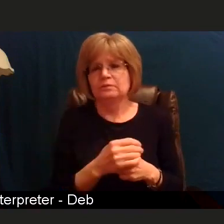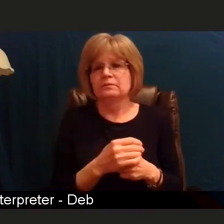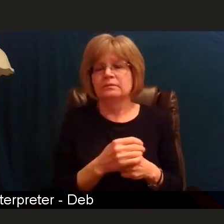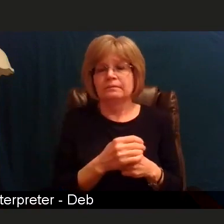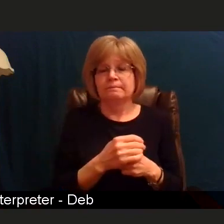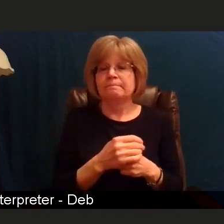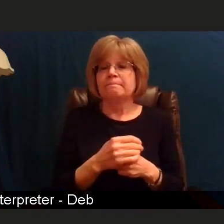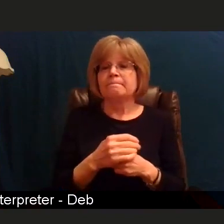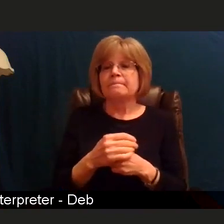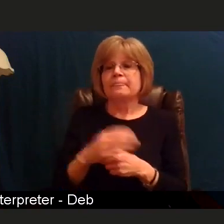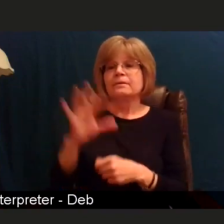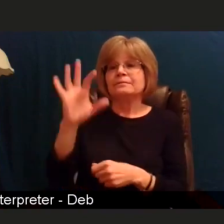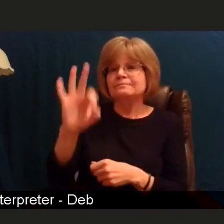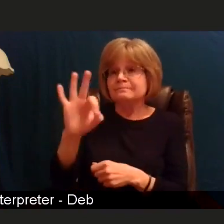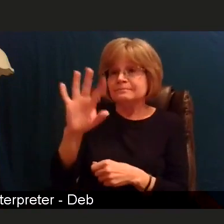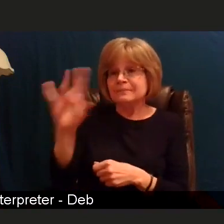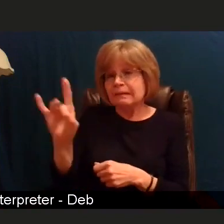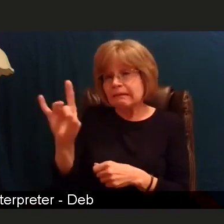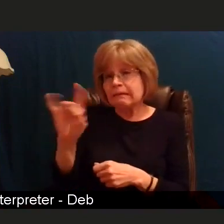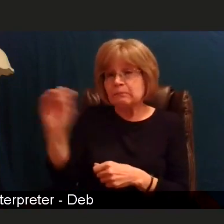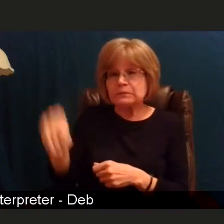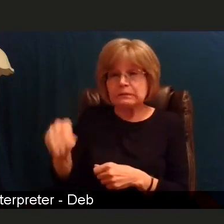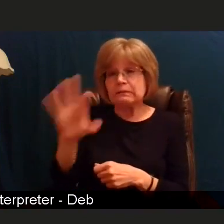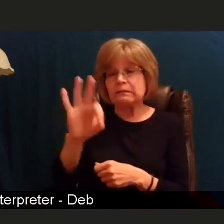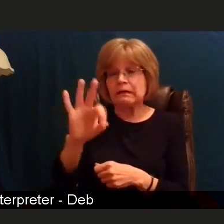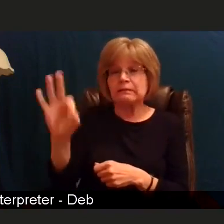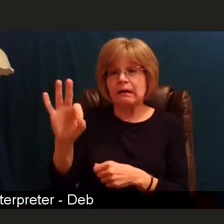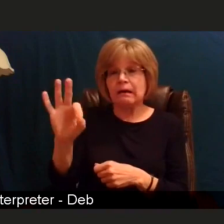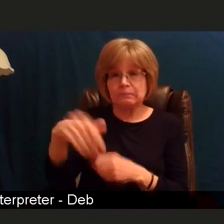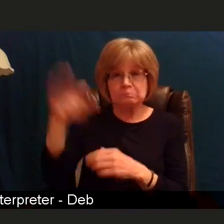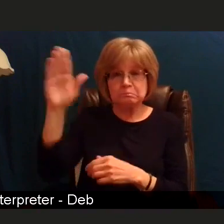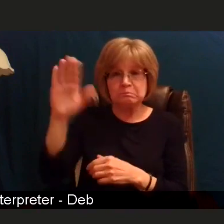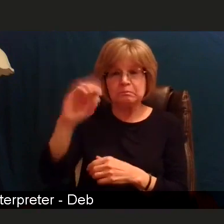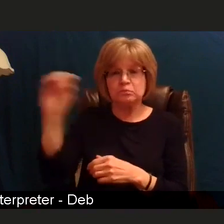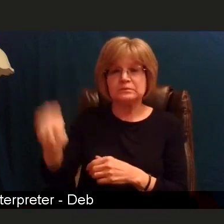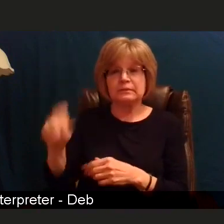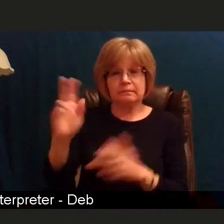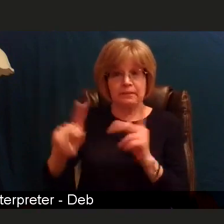98, 99 plus percent of people who end up with COVID-19